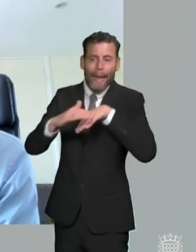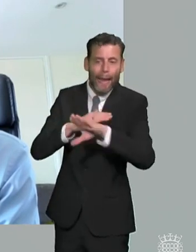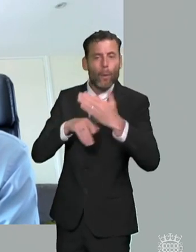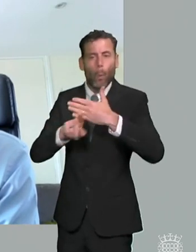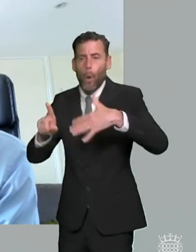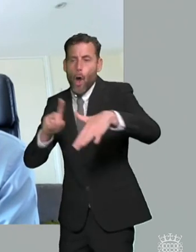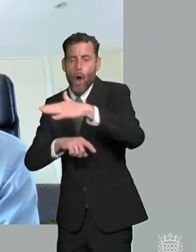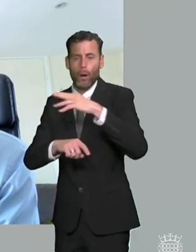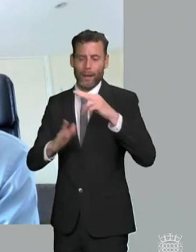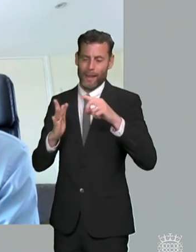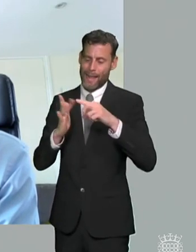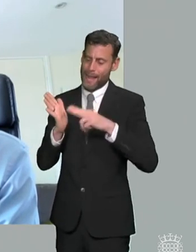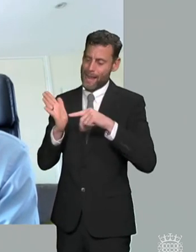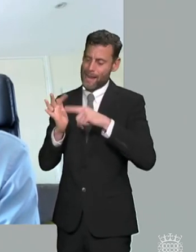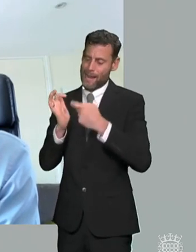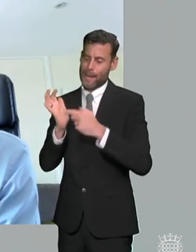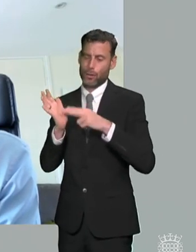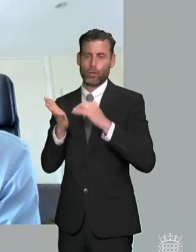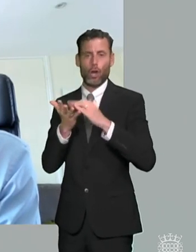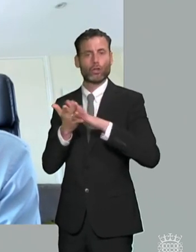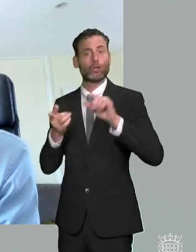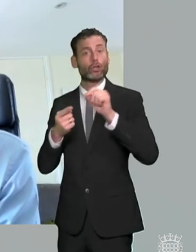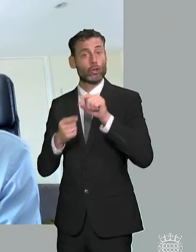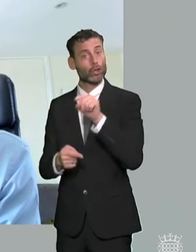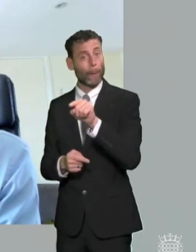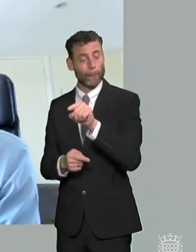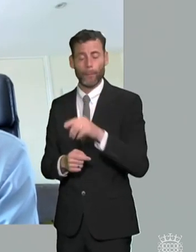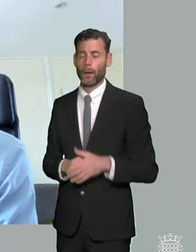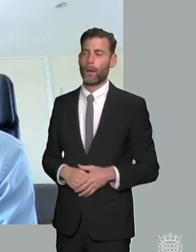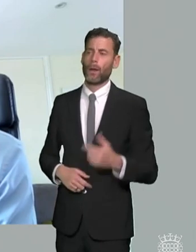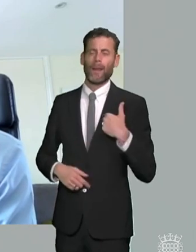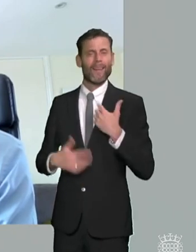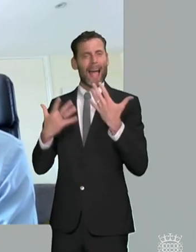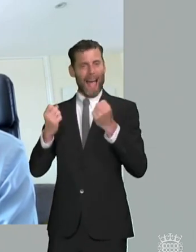always advocated for is actually you know we have things like education health and care plans